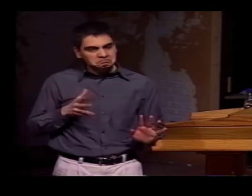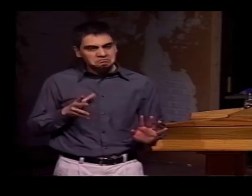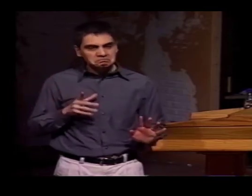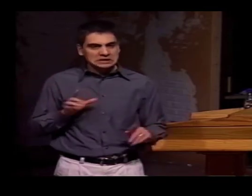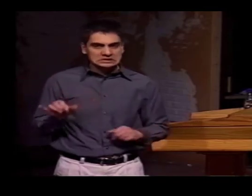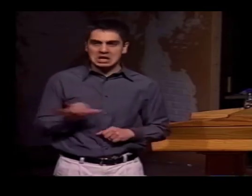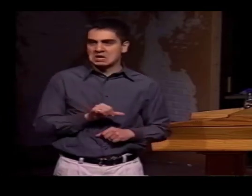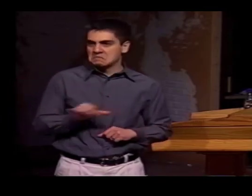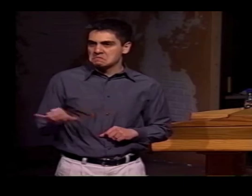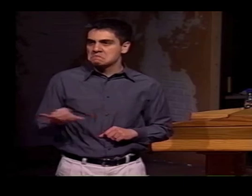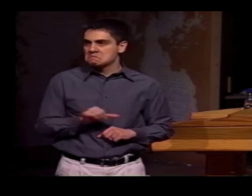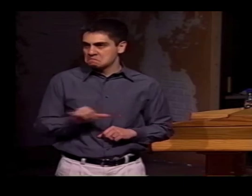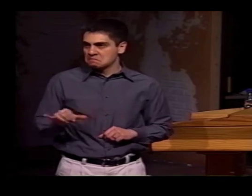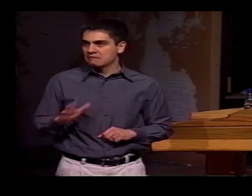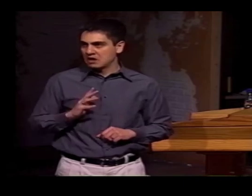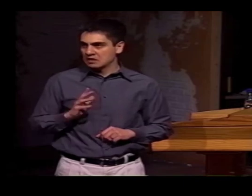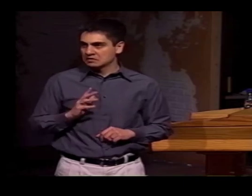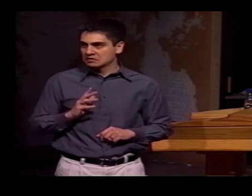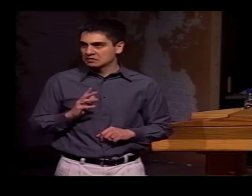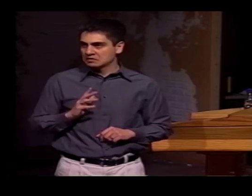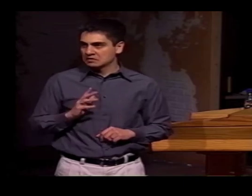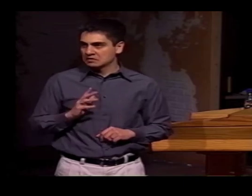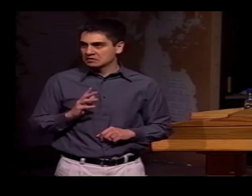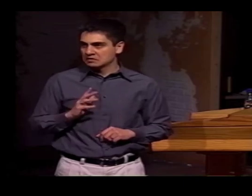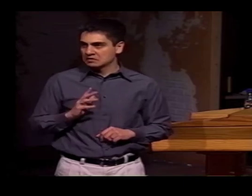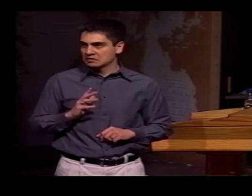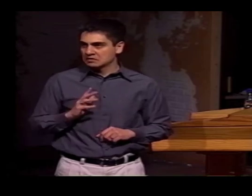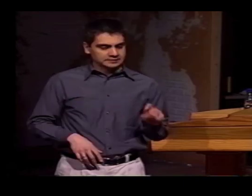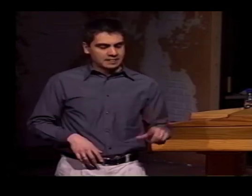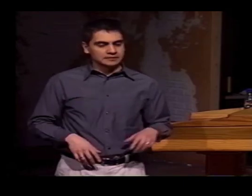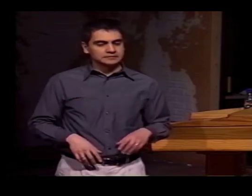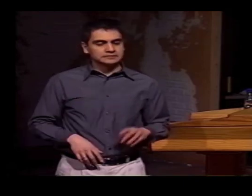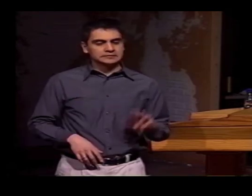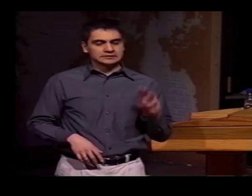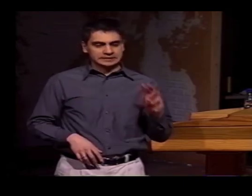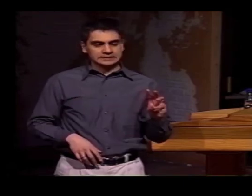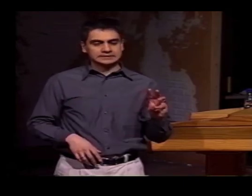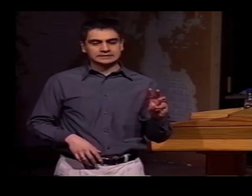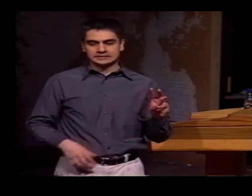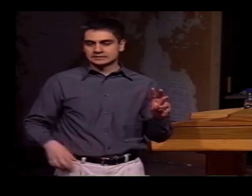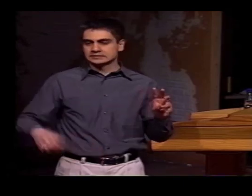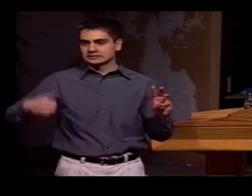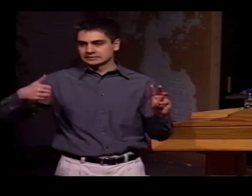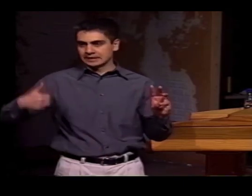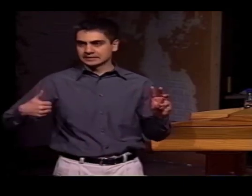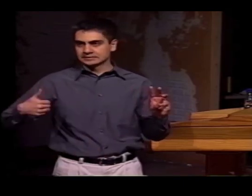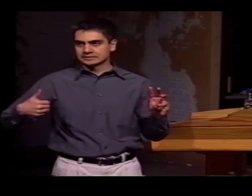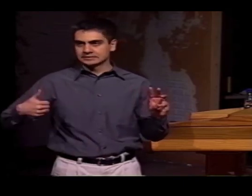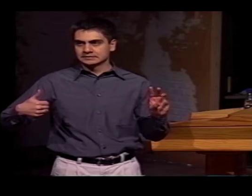PRETTY SIMILAR, UP UNTIL 5. IN ASL, 6;